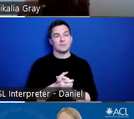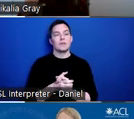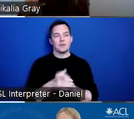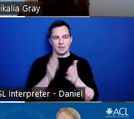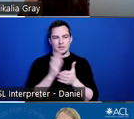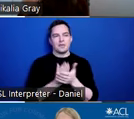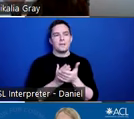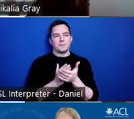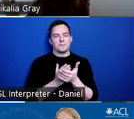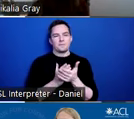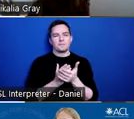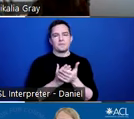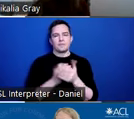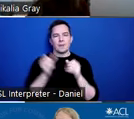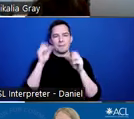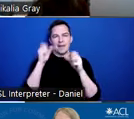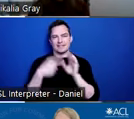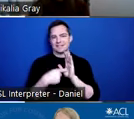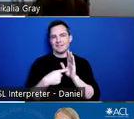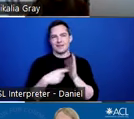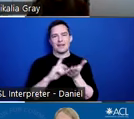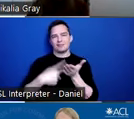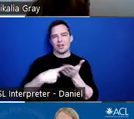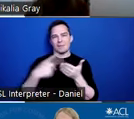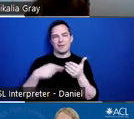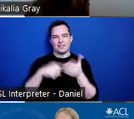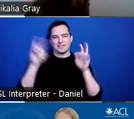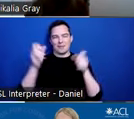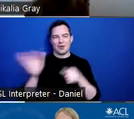Some amazing examples, I could talk on this all day but I won't talk your ears off! But one